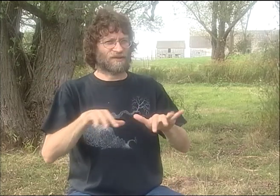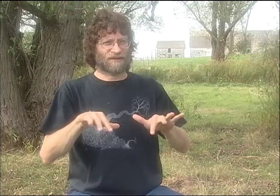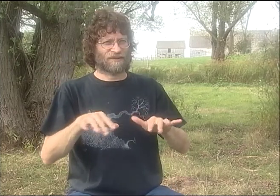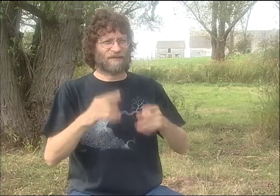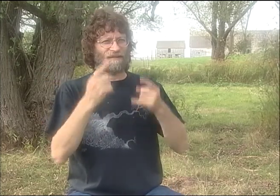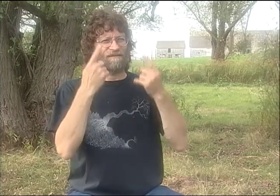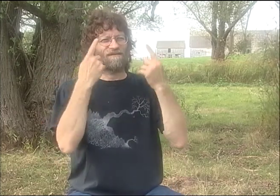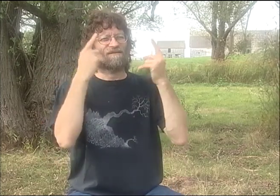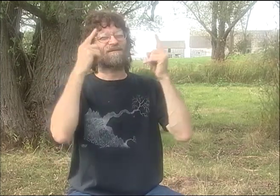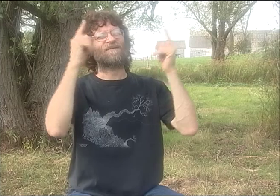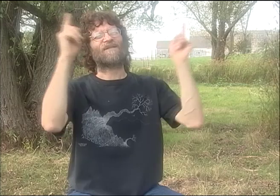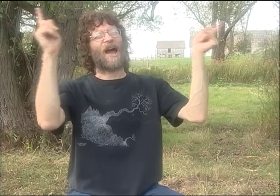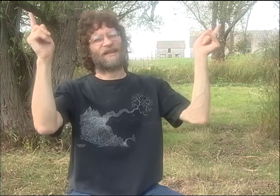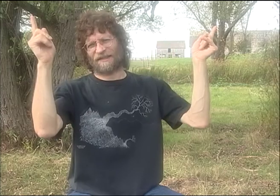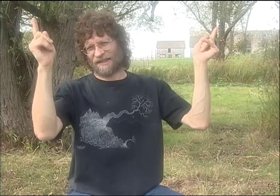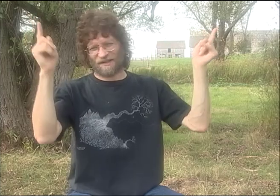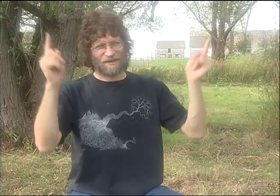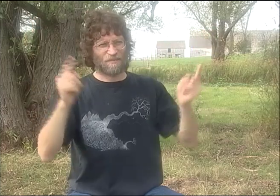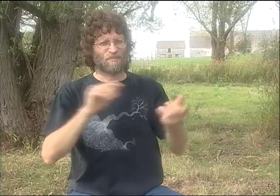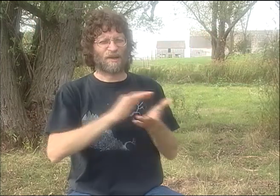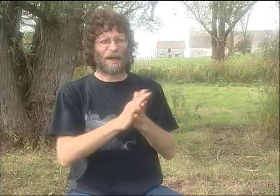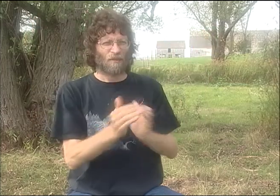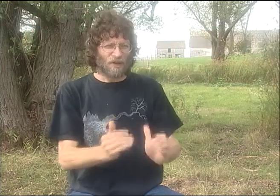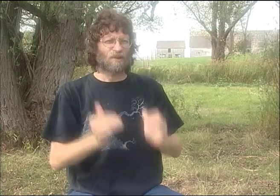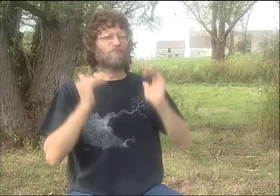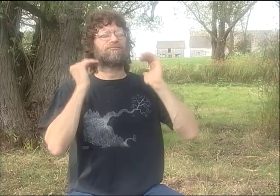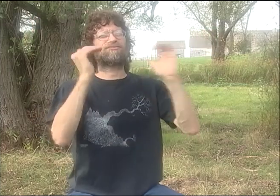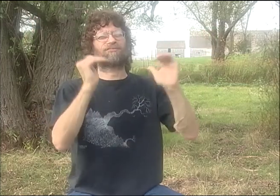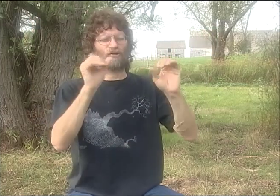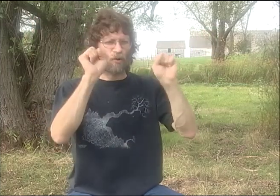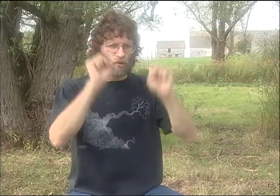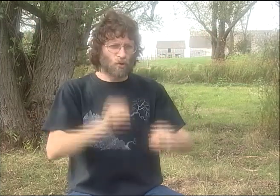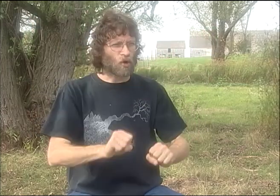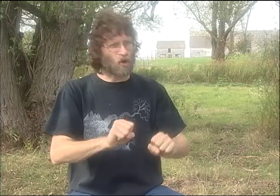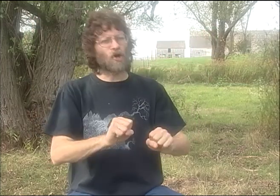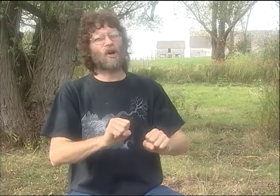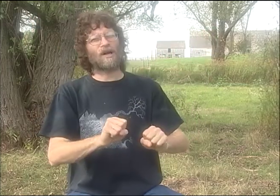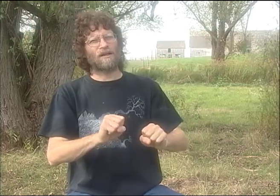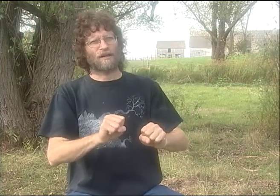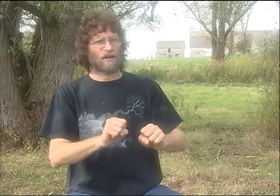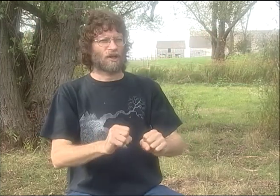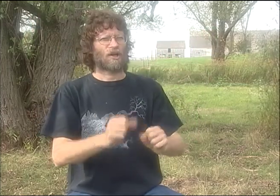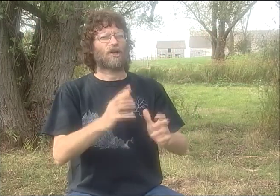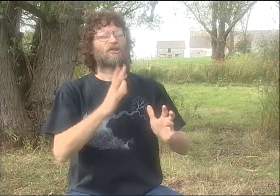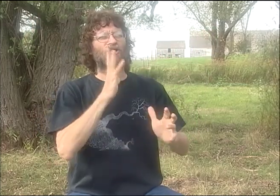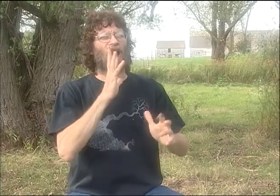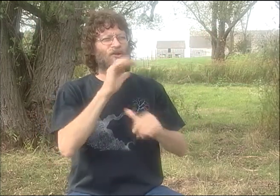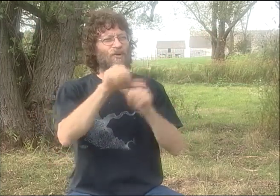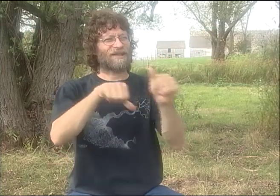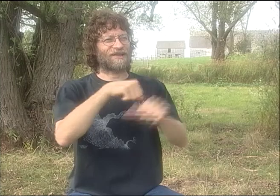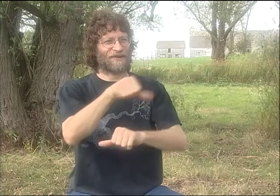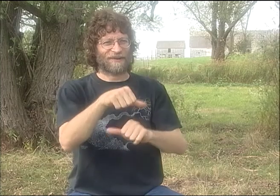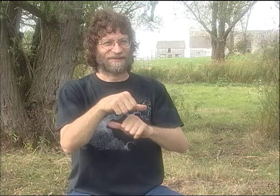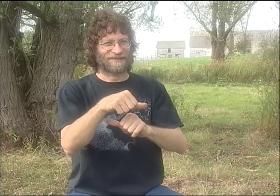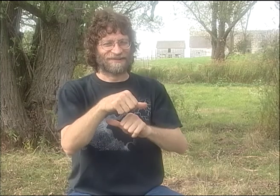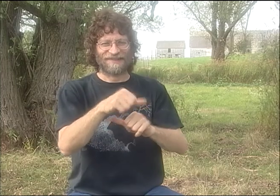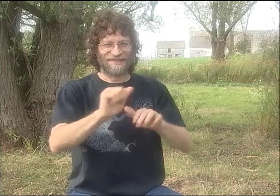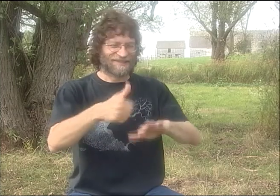BUT ABOUT 3 OR 4 YEARS AGO, FINALLY COMPUTER TECHNOLOGY ADVANCED TO THE POINT